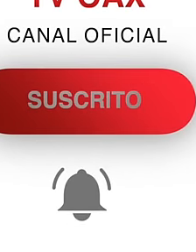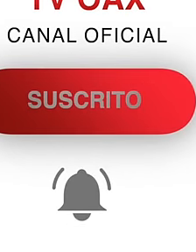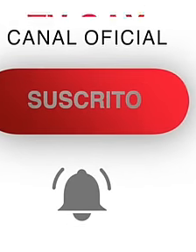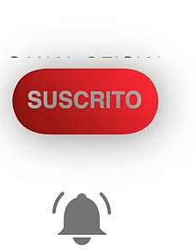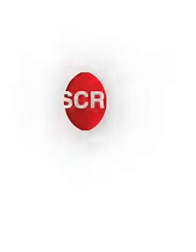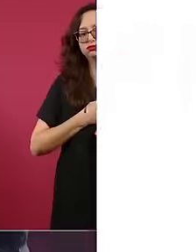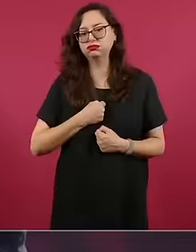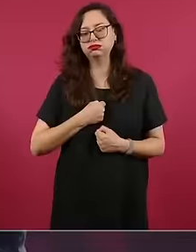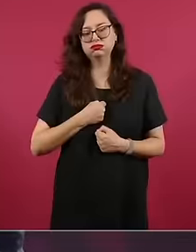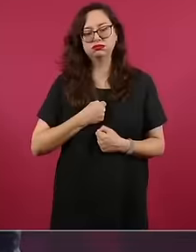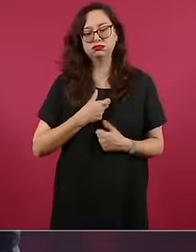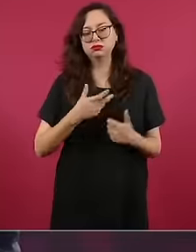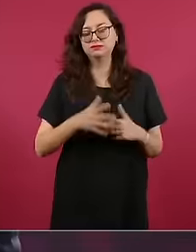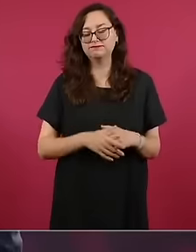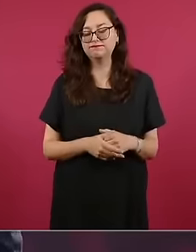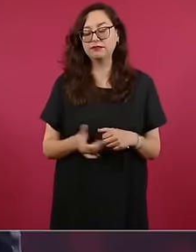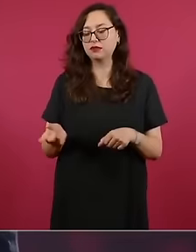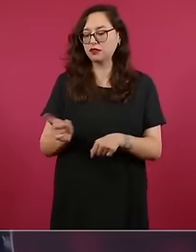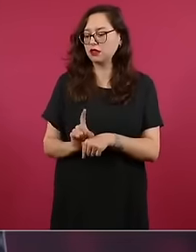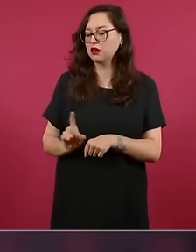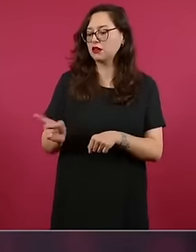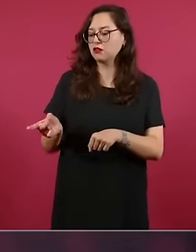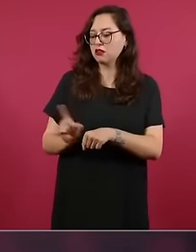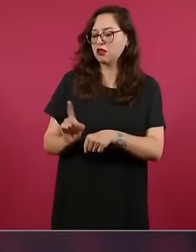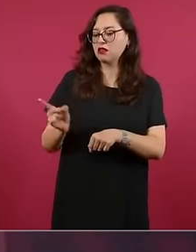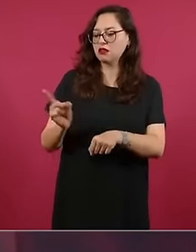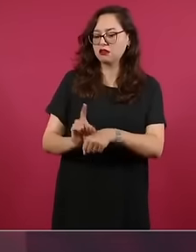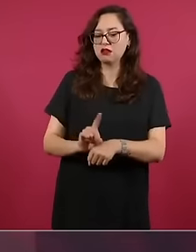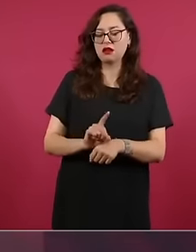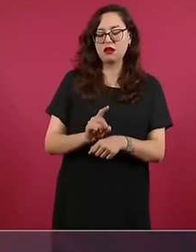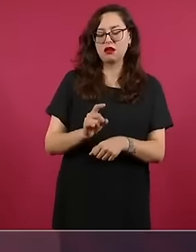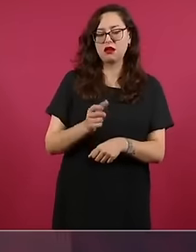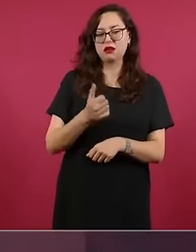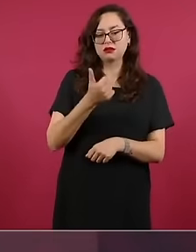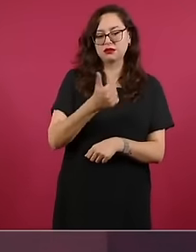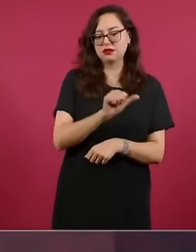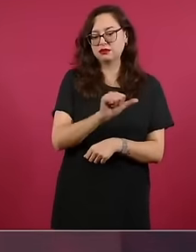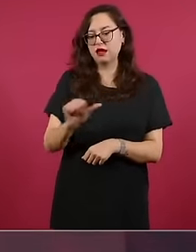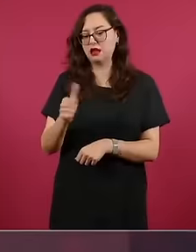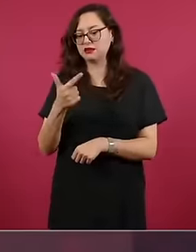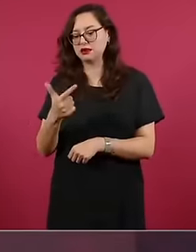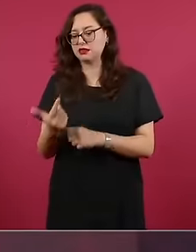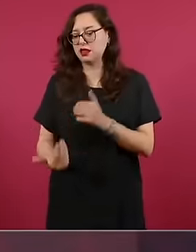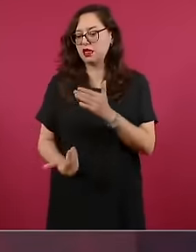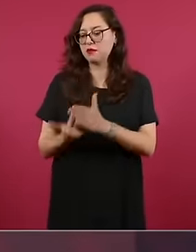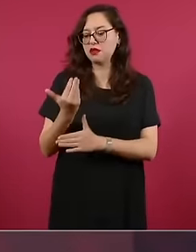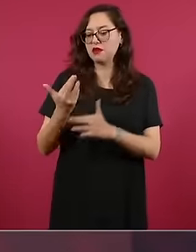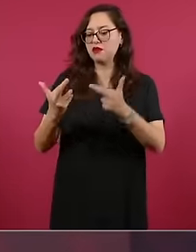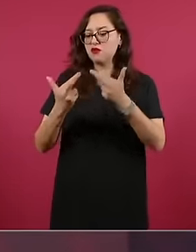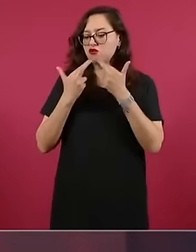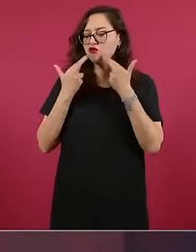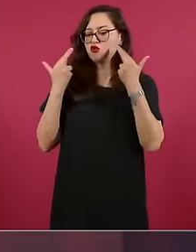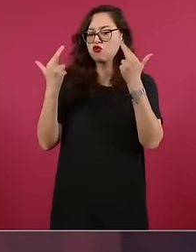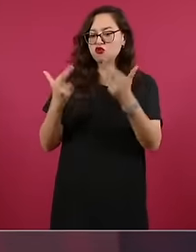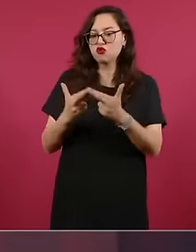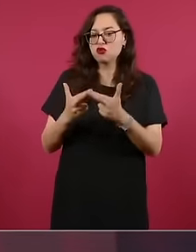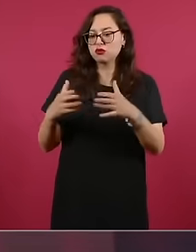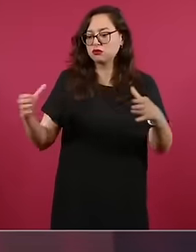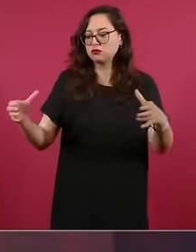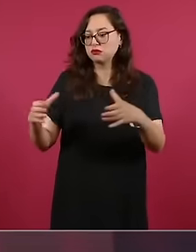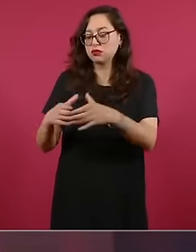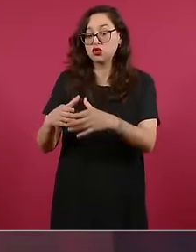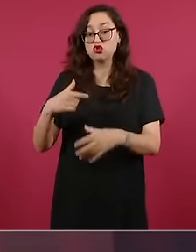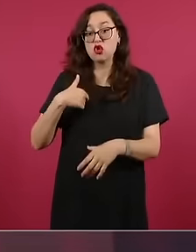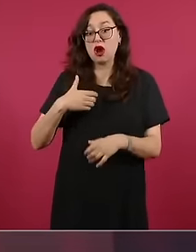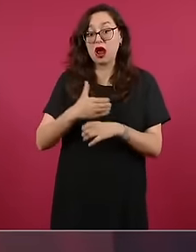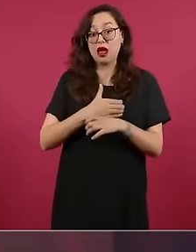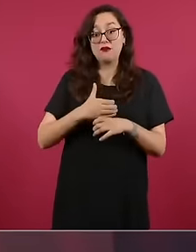the meetings that we have from 6 to 7 in the morning just with a coffee and